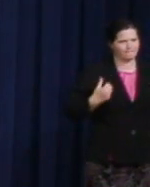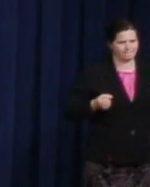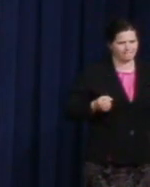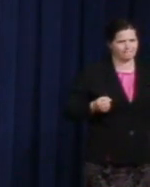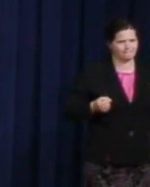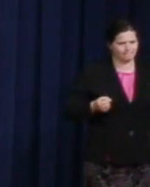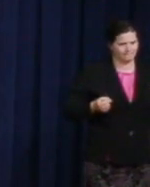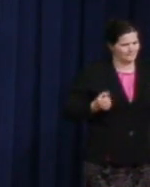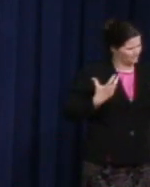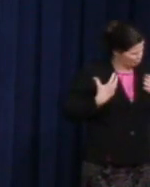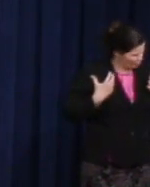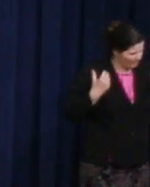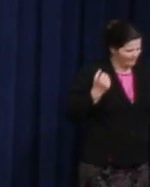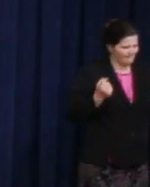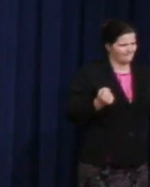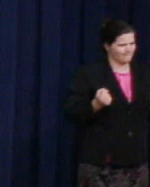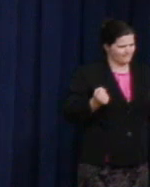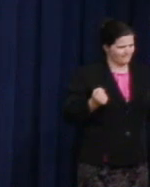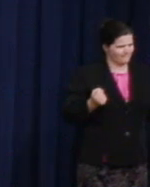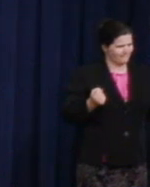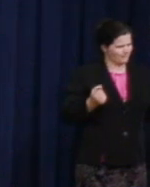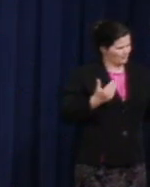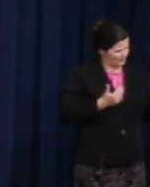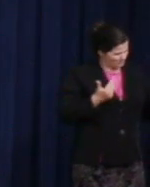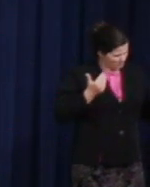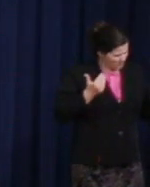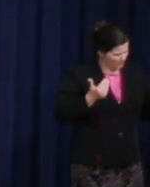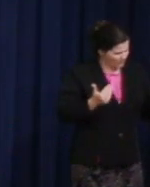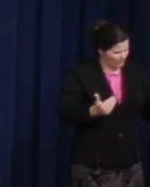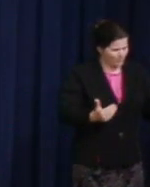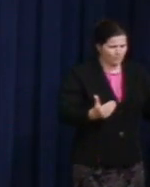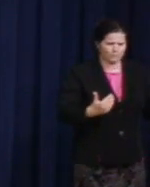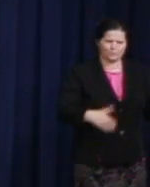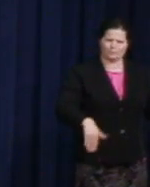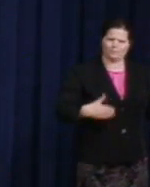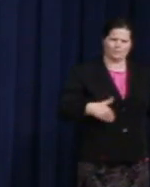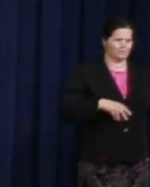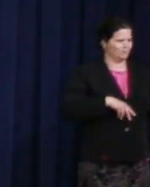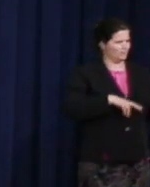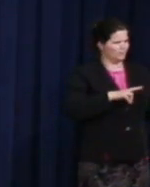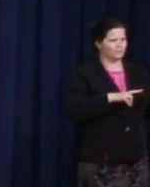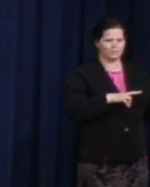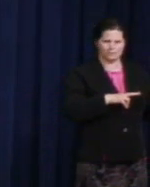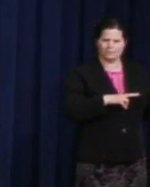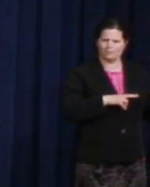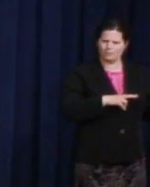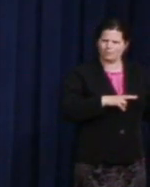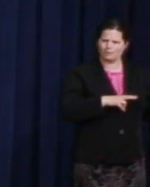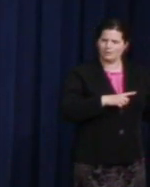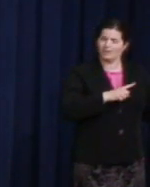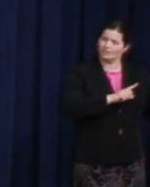Brave, bold, courageous. He challenged the city government and,